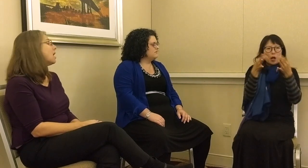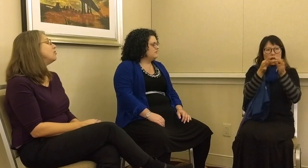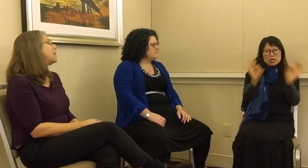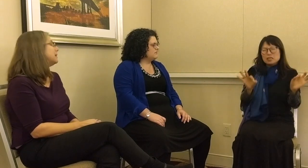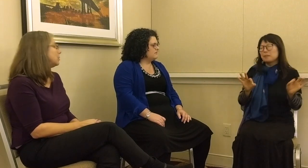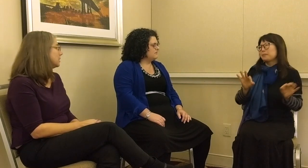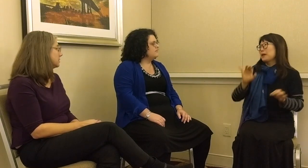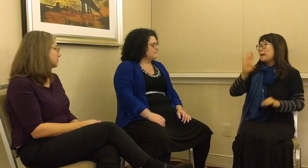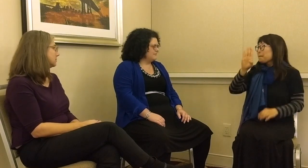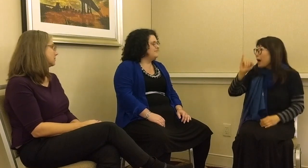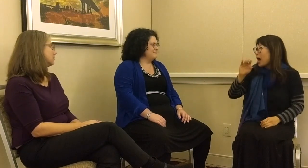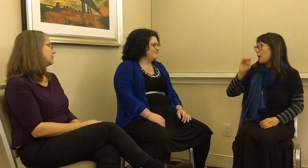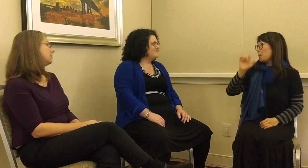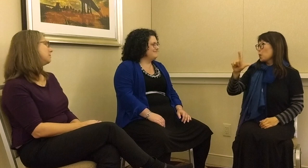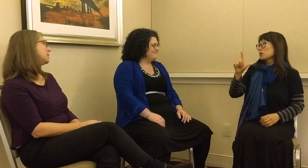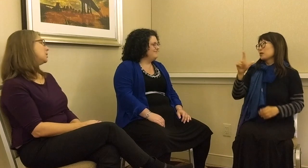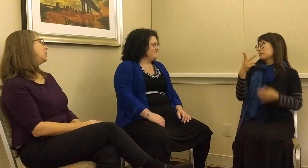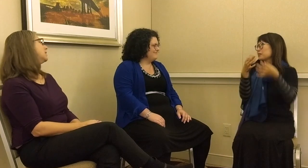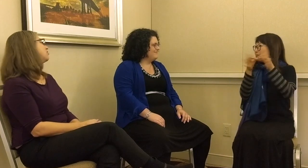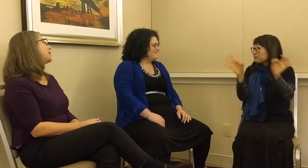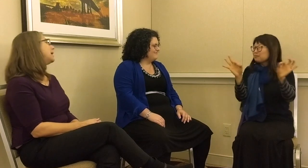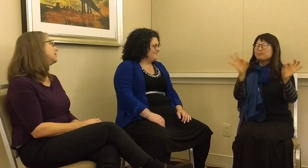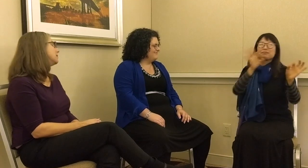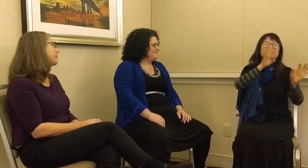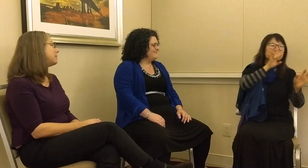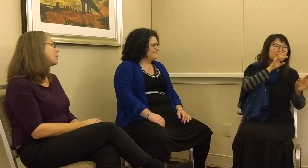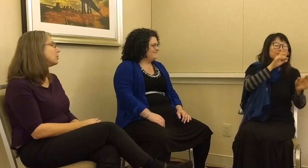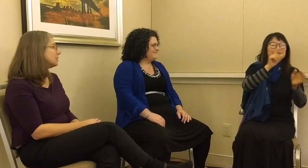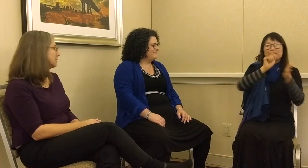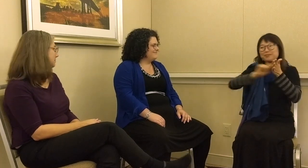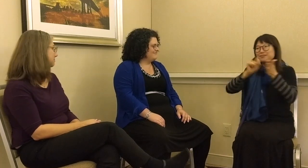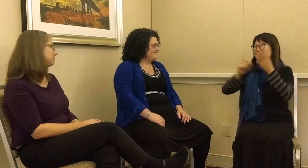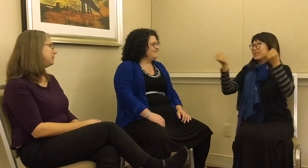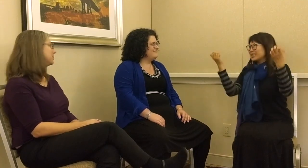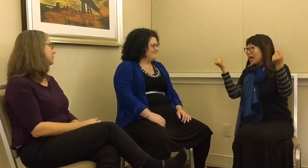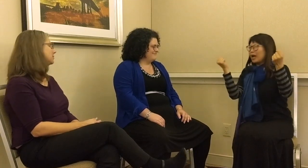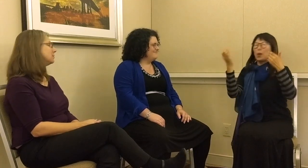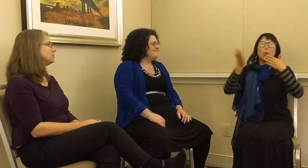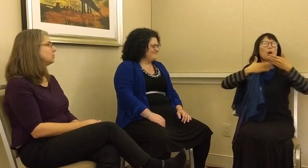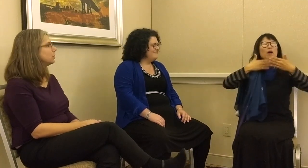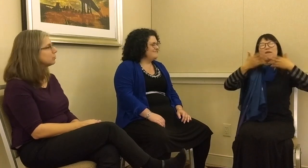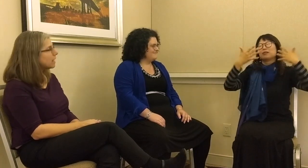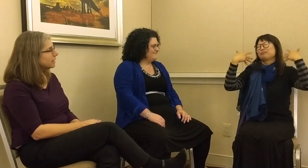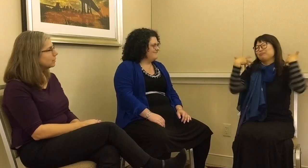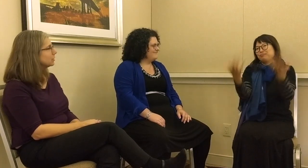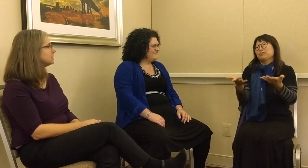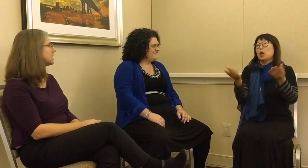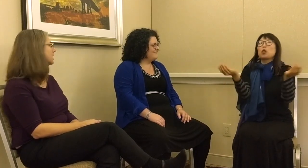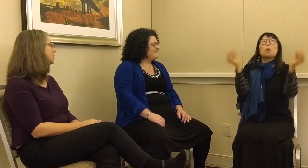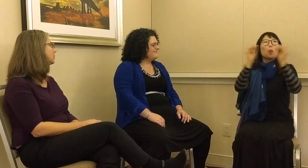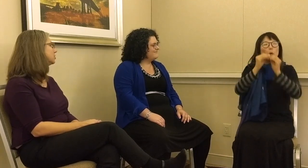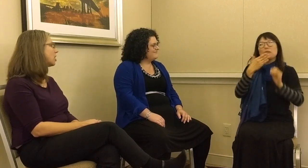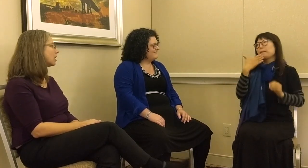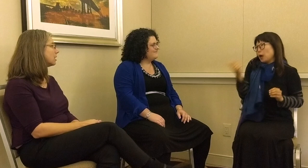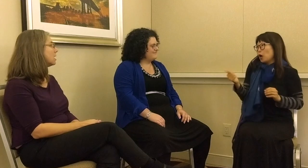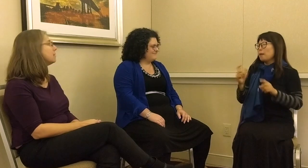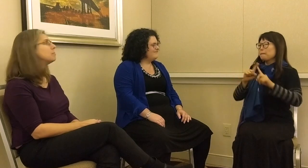We love bilingualism. We love bimodal people who can write, who can sign, who can talk.